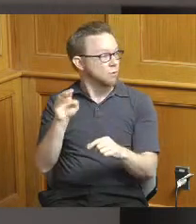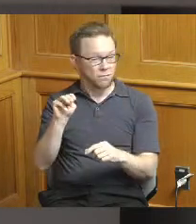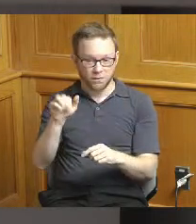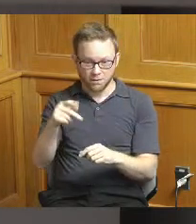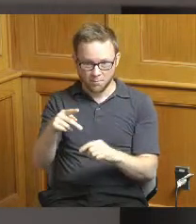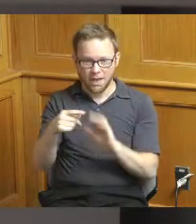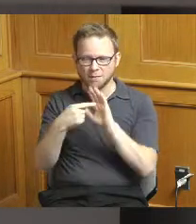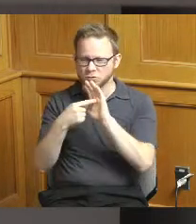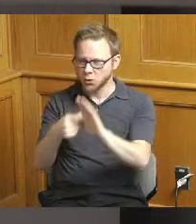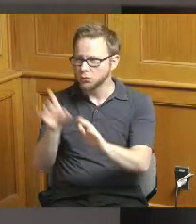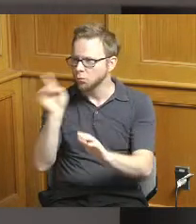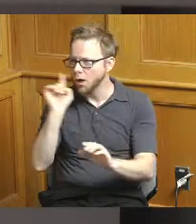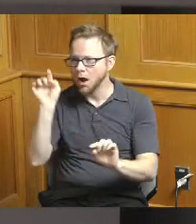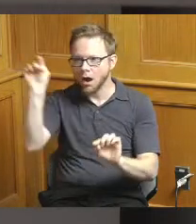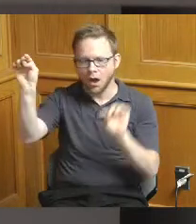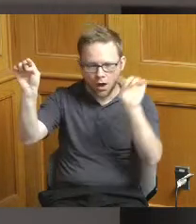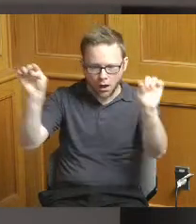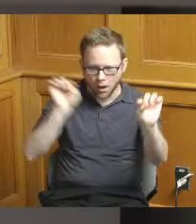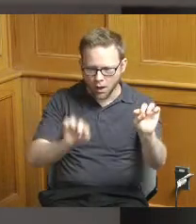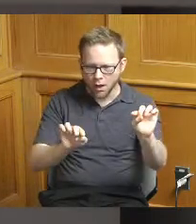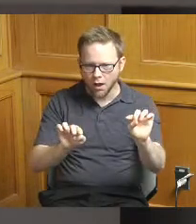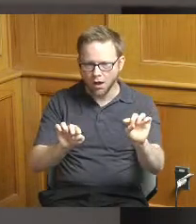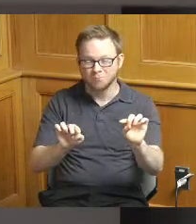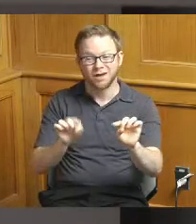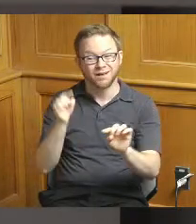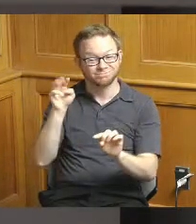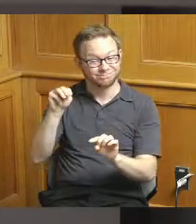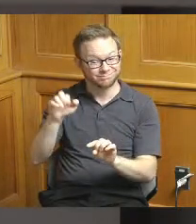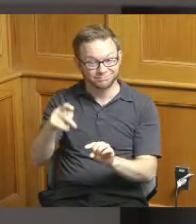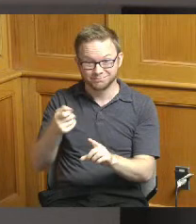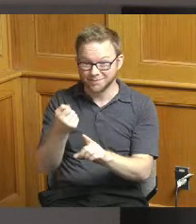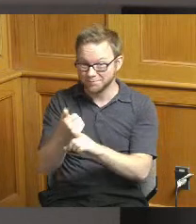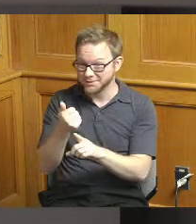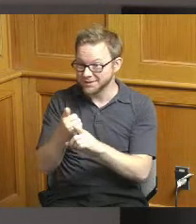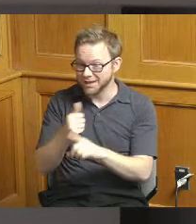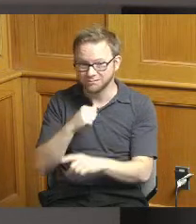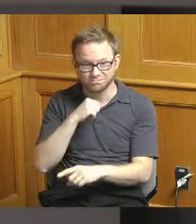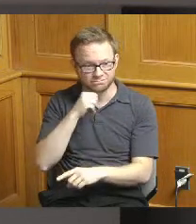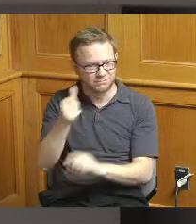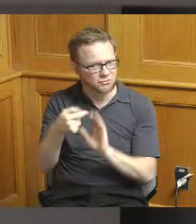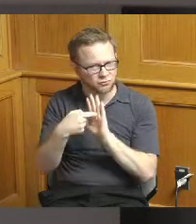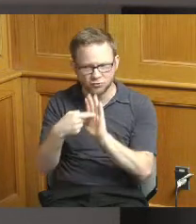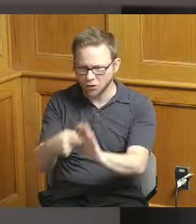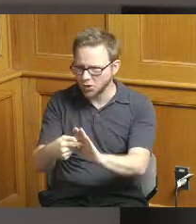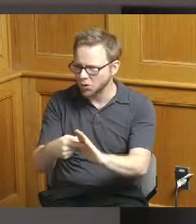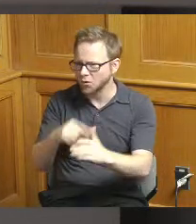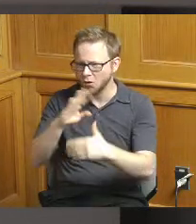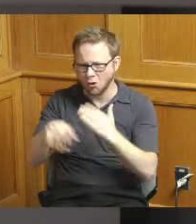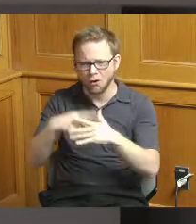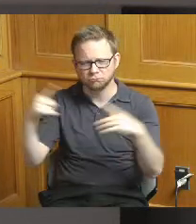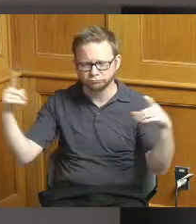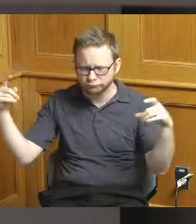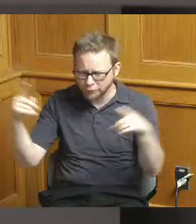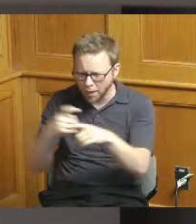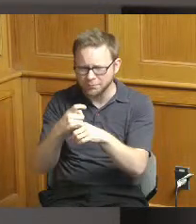is things like all the all the leverage involved in this so there Lincoln Heights is doing a great